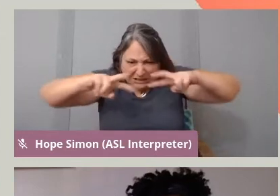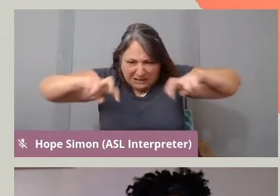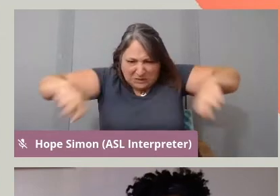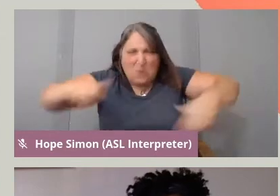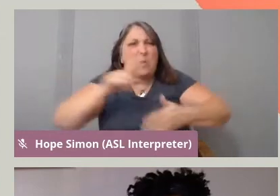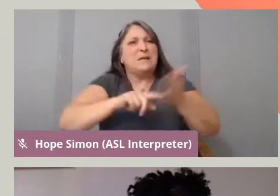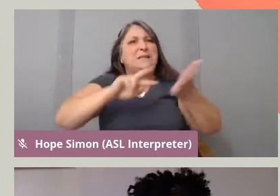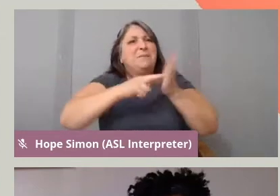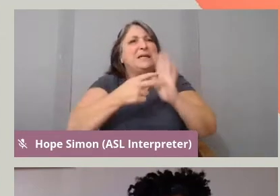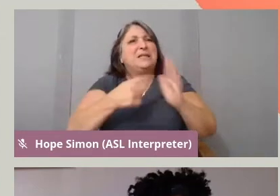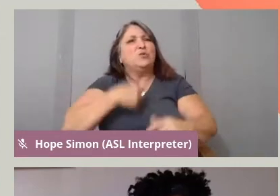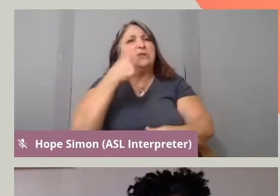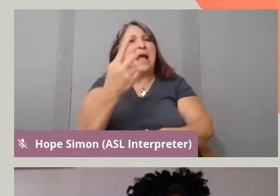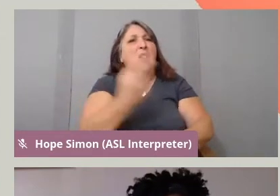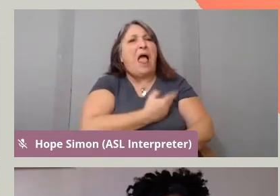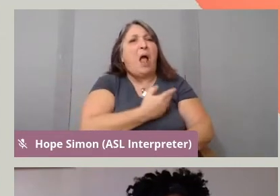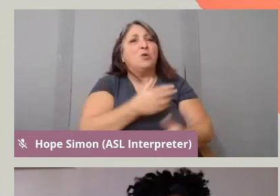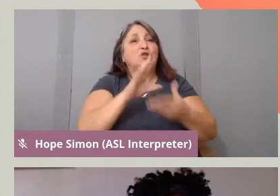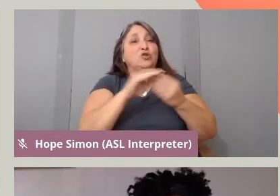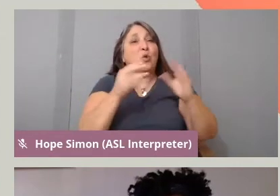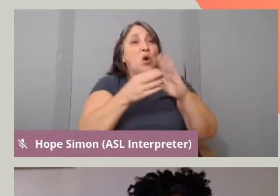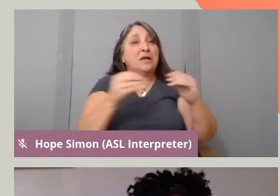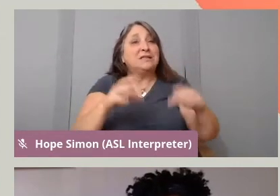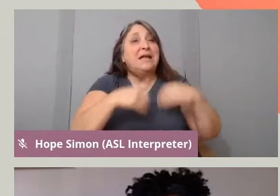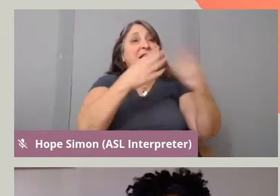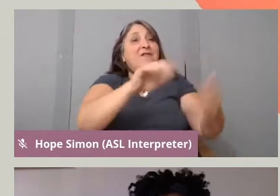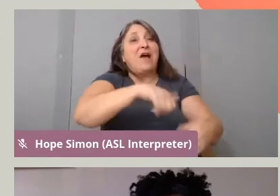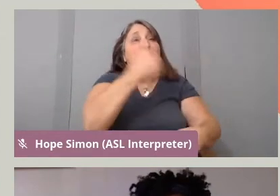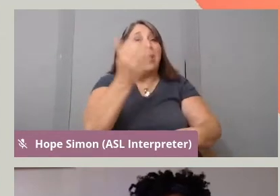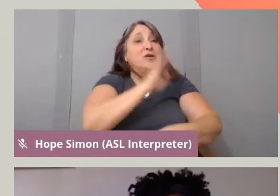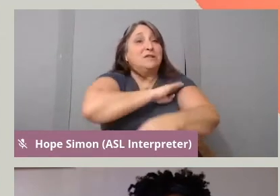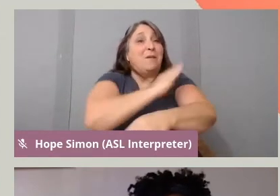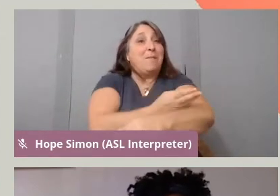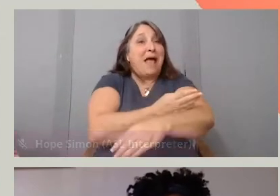and to give others the power to tell their stories and to step back when we need to.